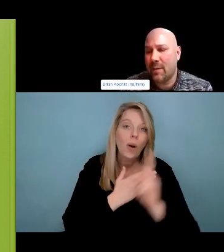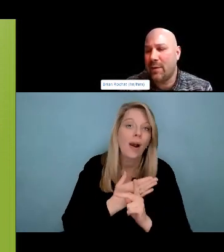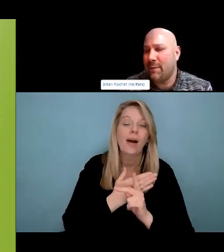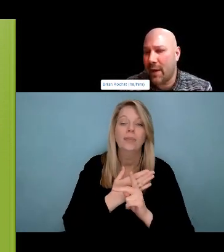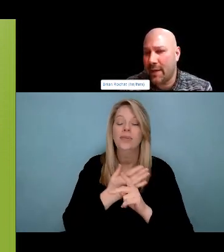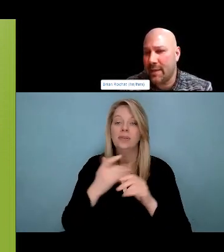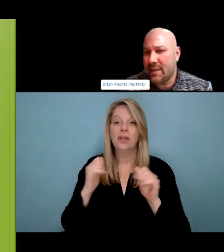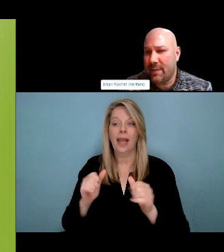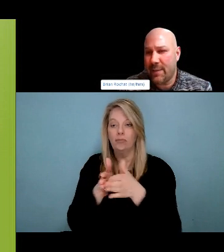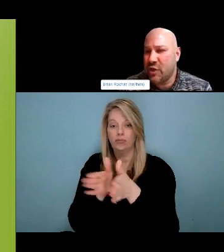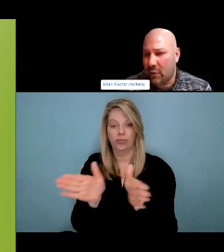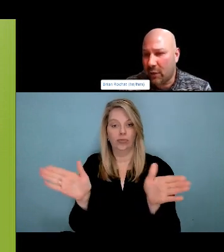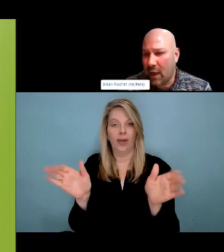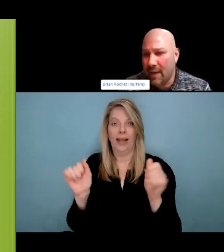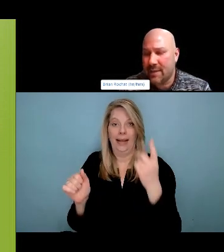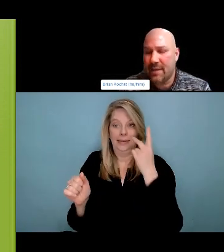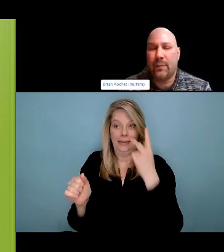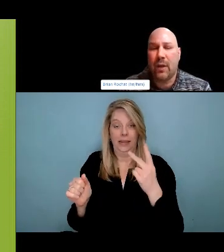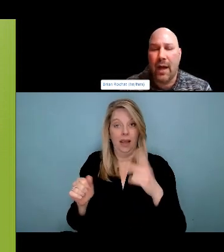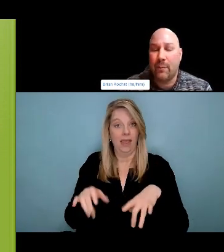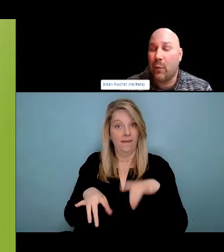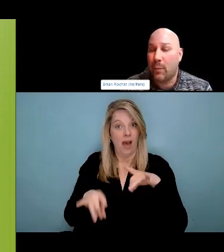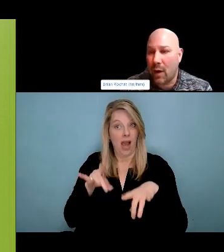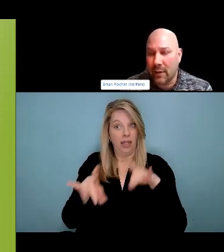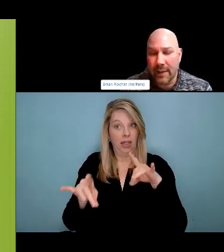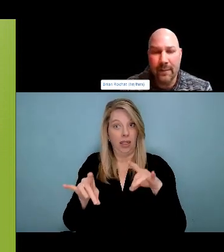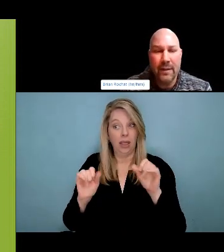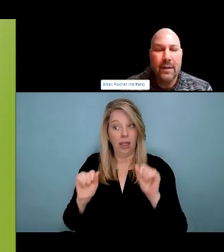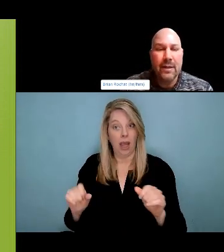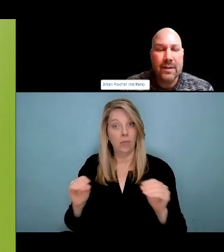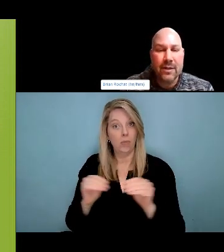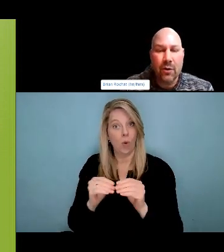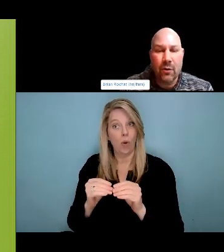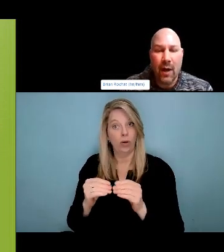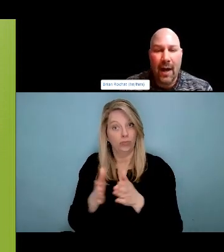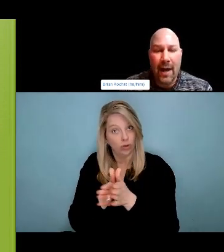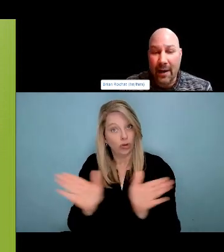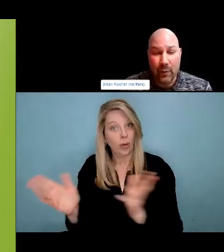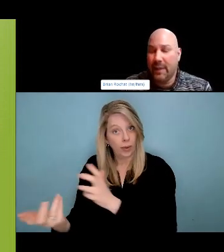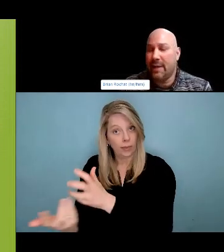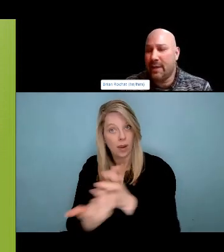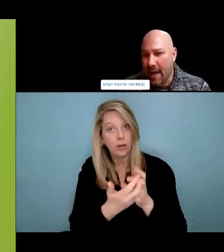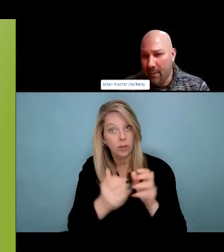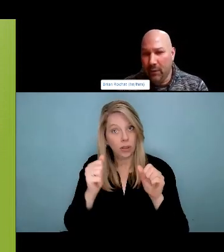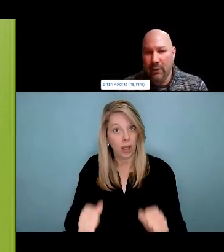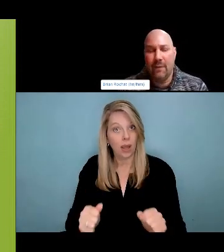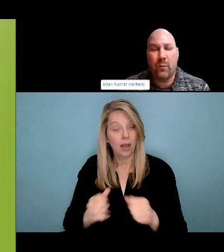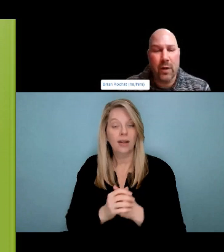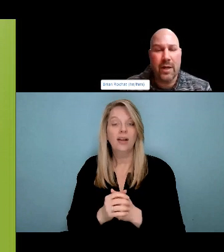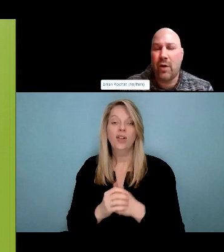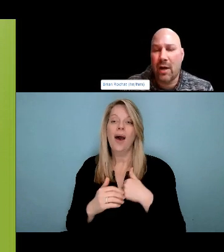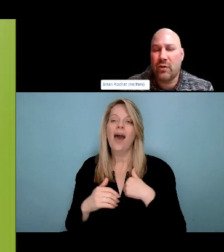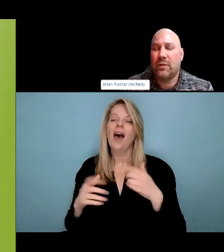Where did we learn to be men? Right? You know, growing up as a little boy, watching Westerns